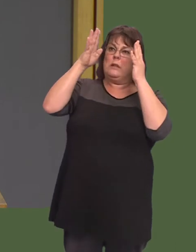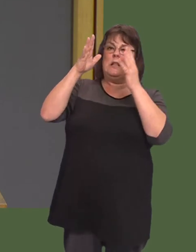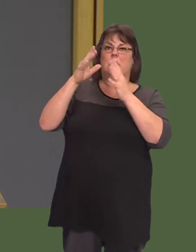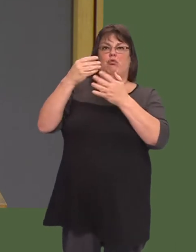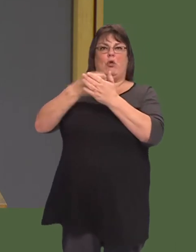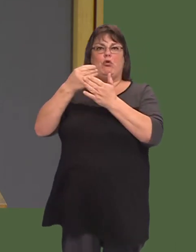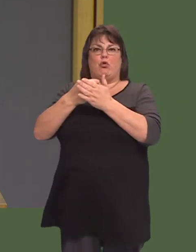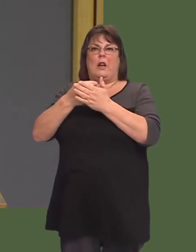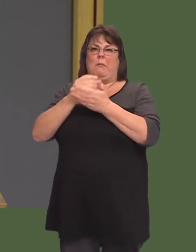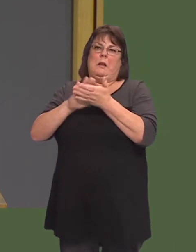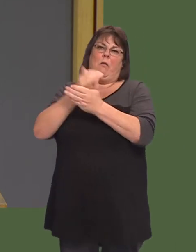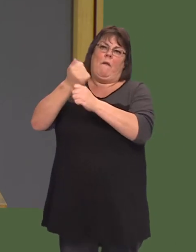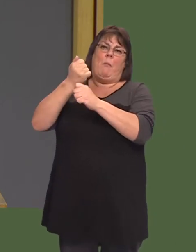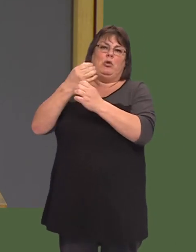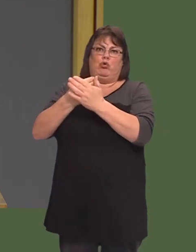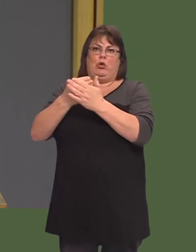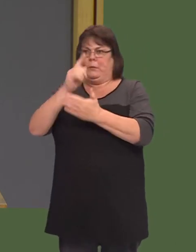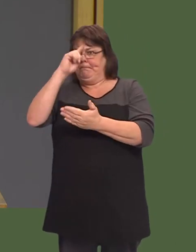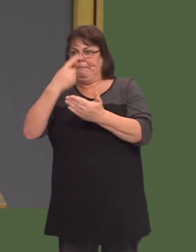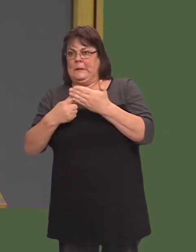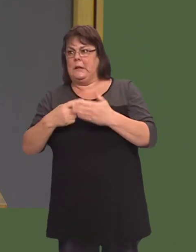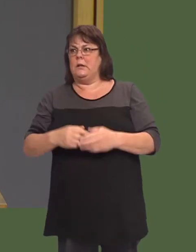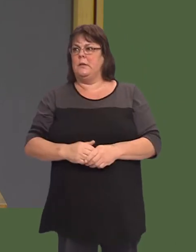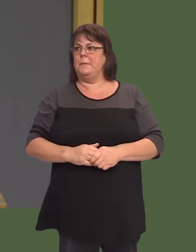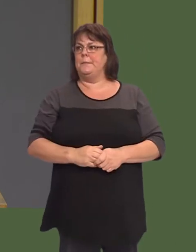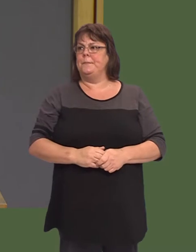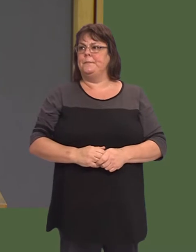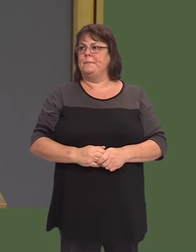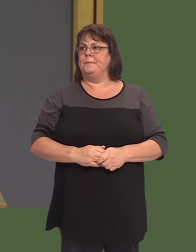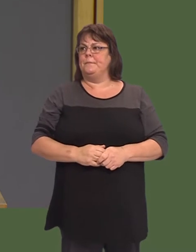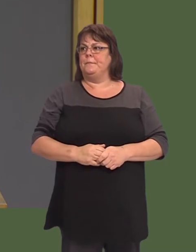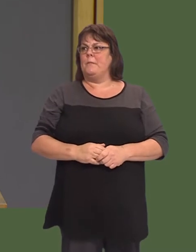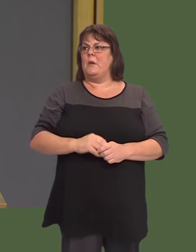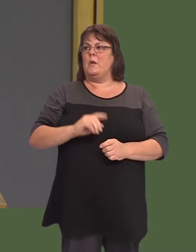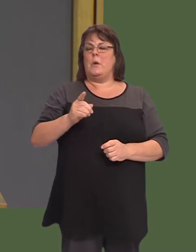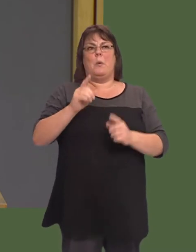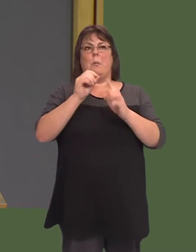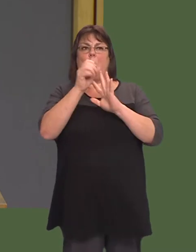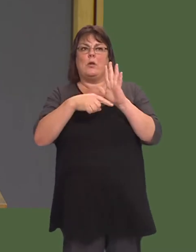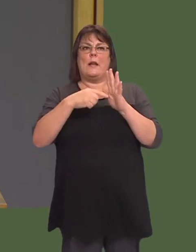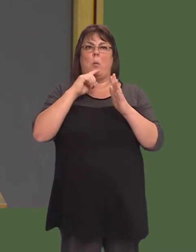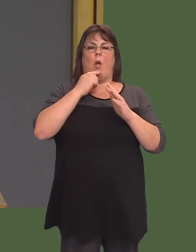So, the Circuit of Wales project itself will rise or fall upon its own economic merits.